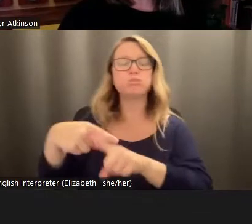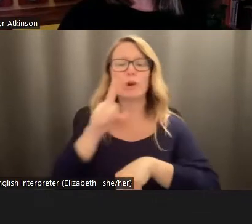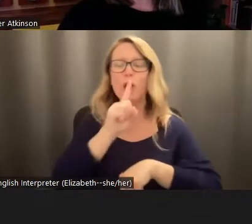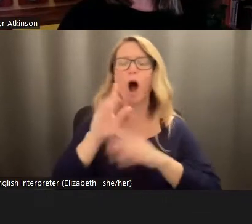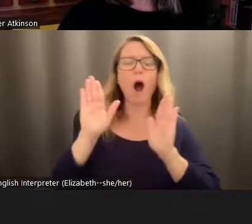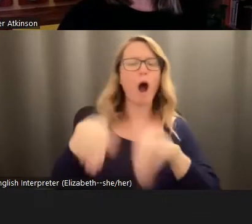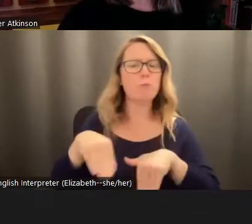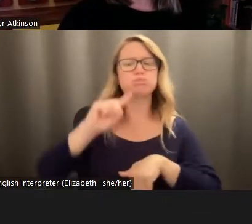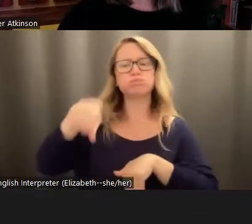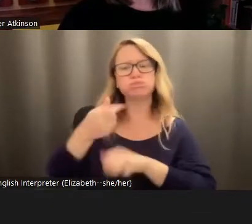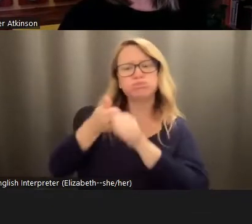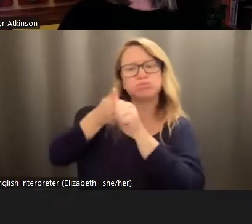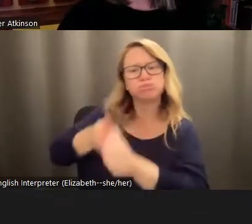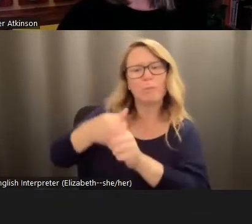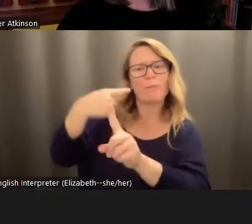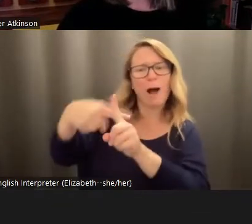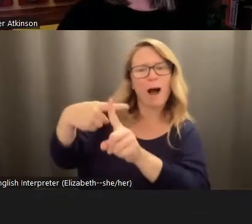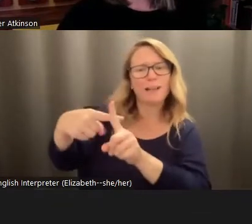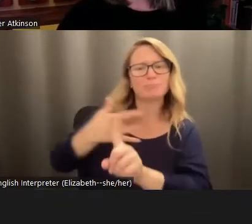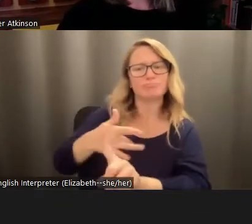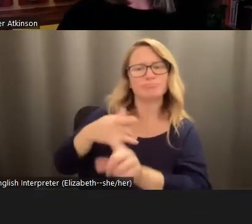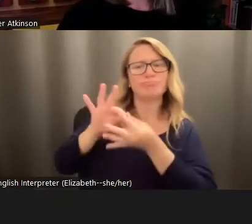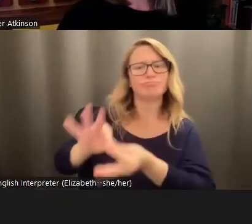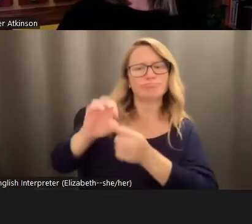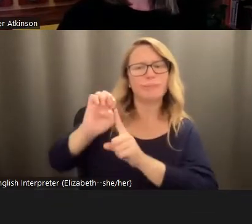following positive trends in our climate situation, it is really